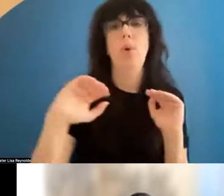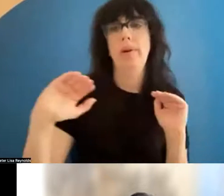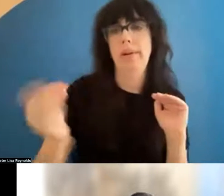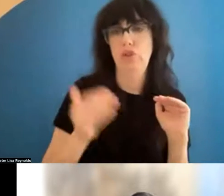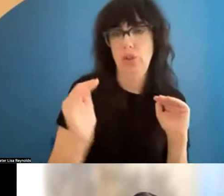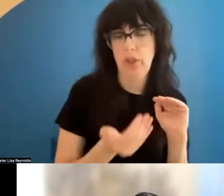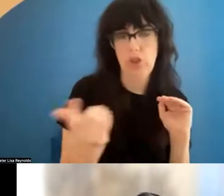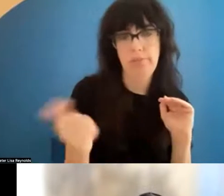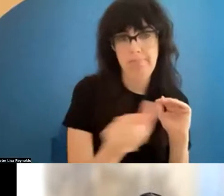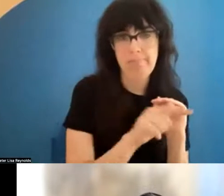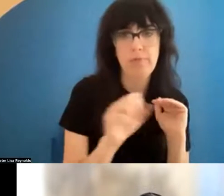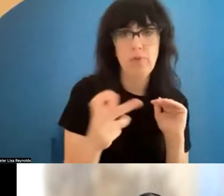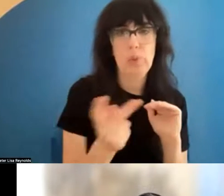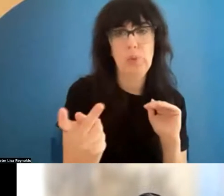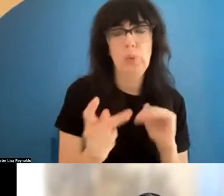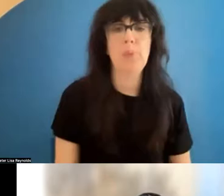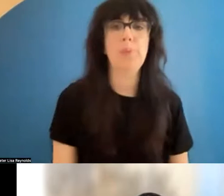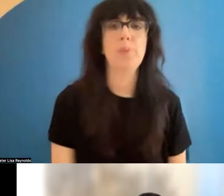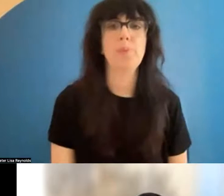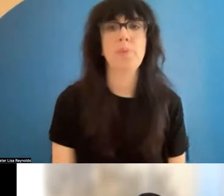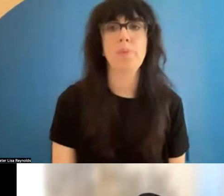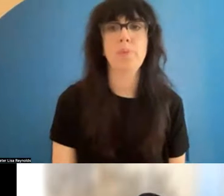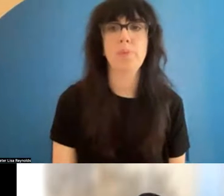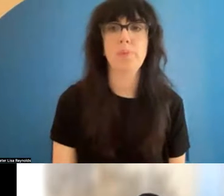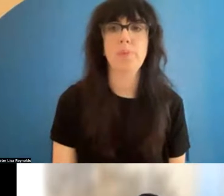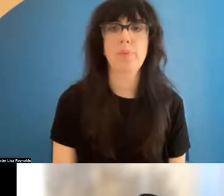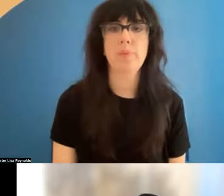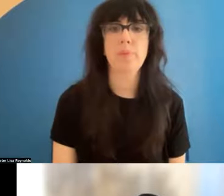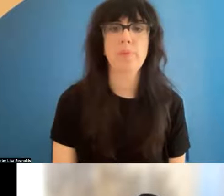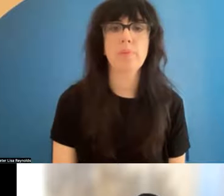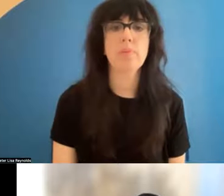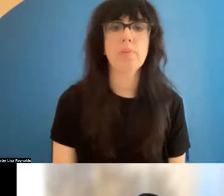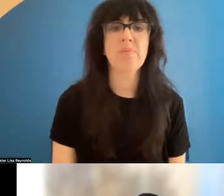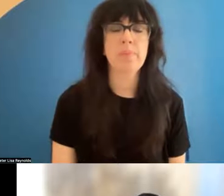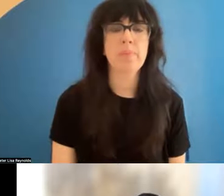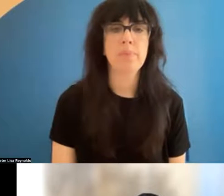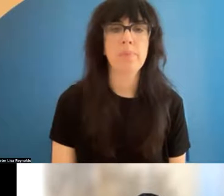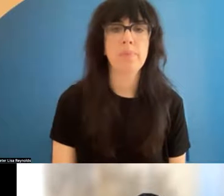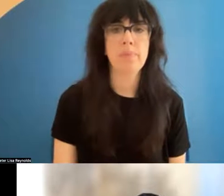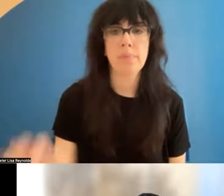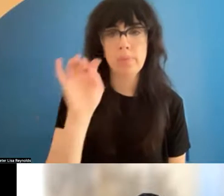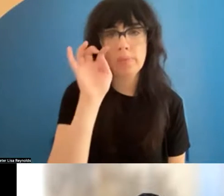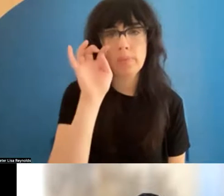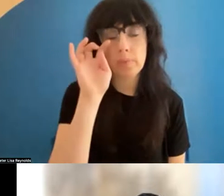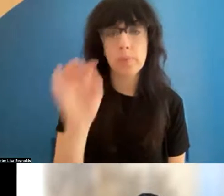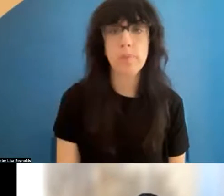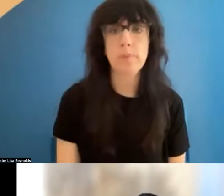. (Pause)